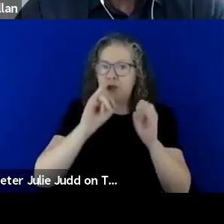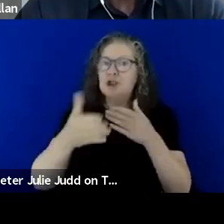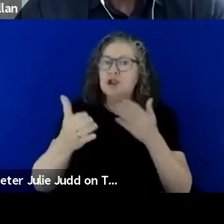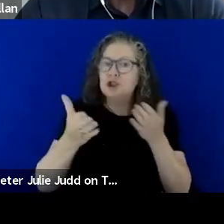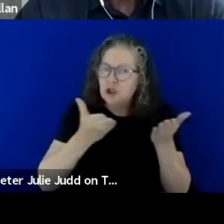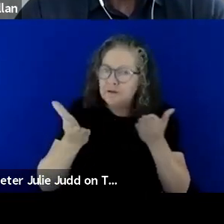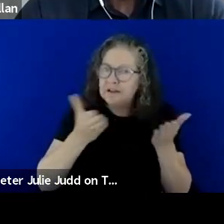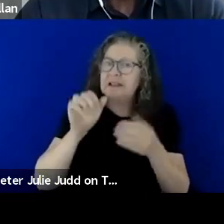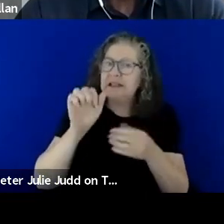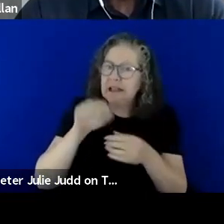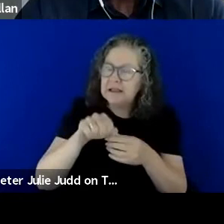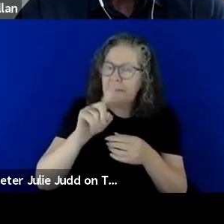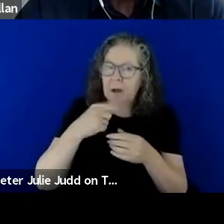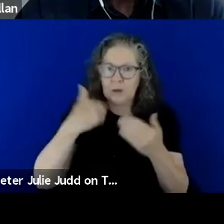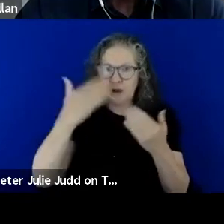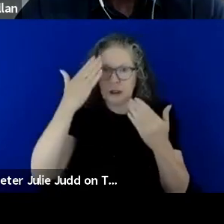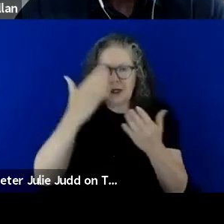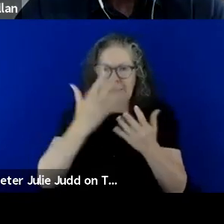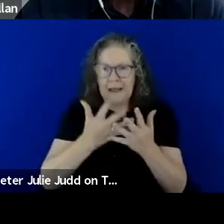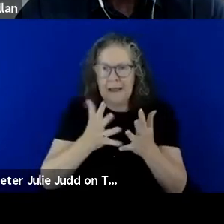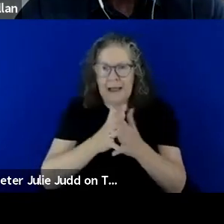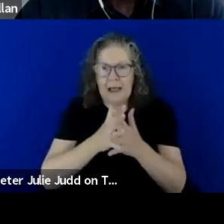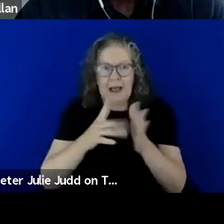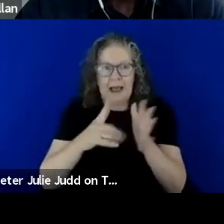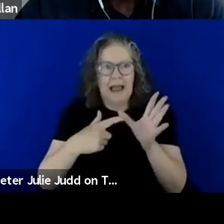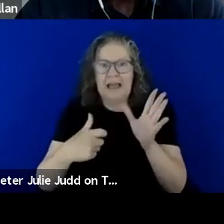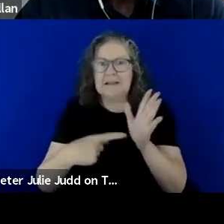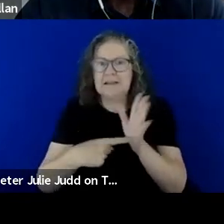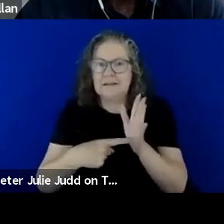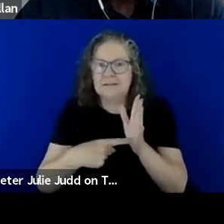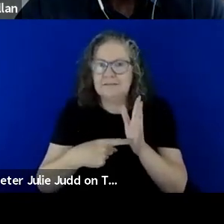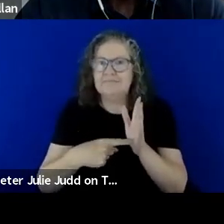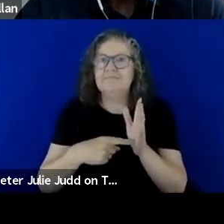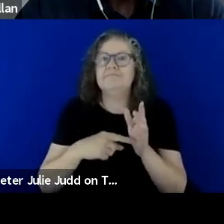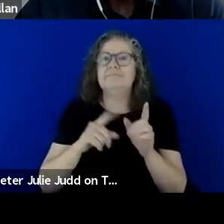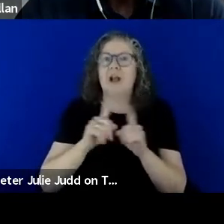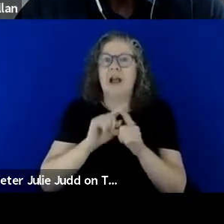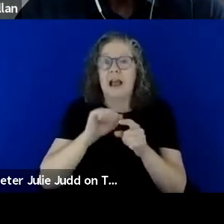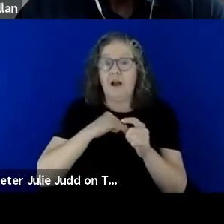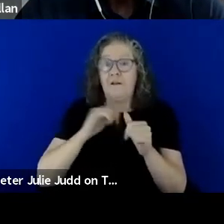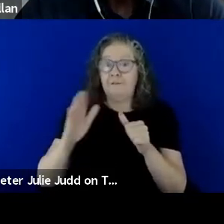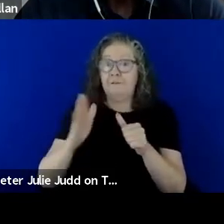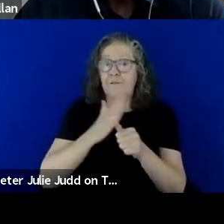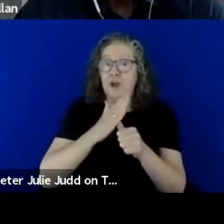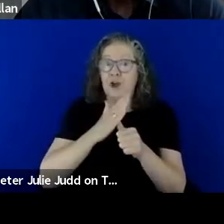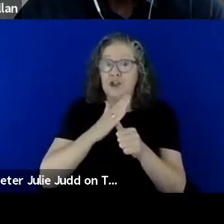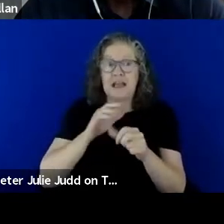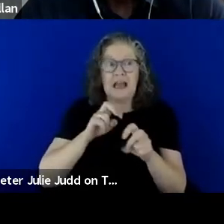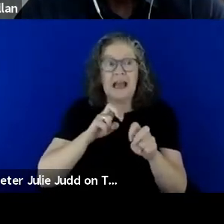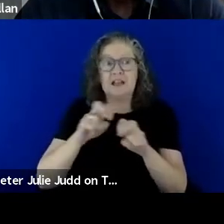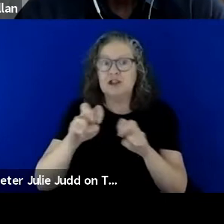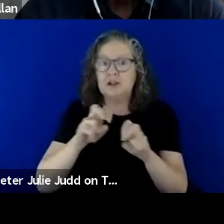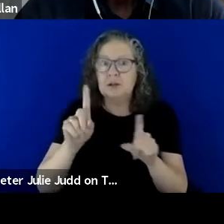really don't know how to act, you know, I mean our first action would probably be calling triple zero